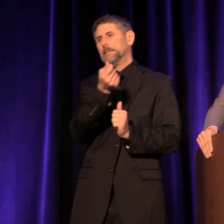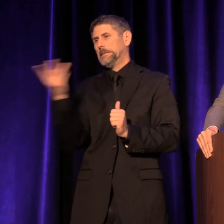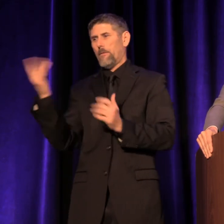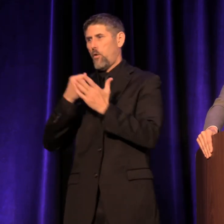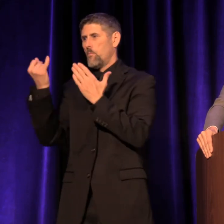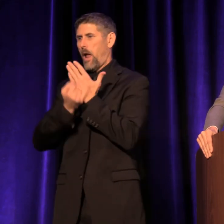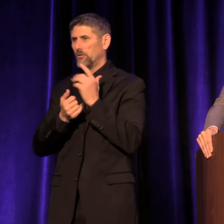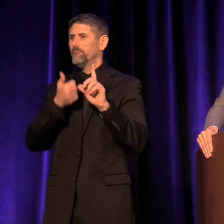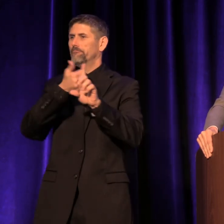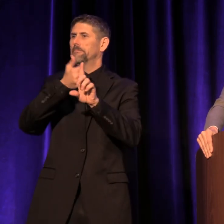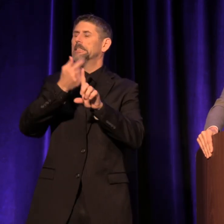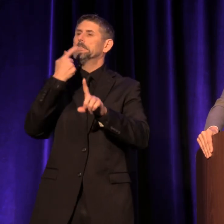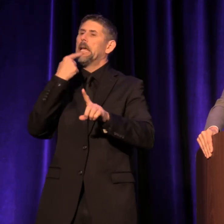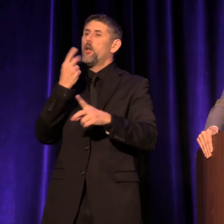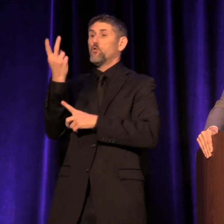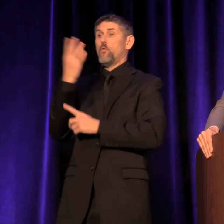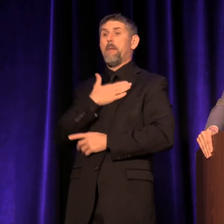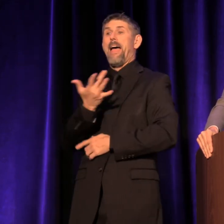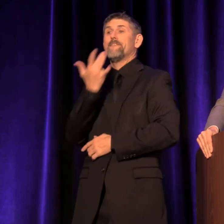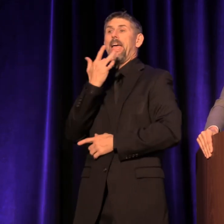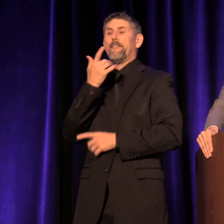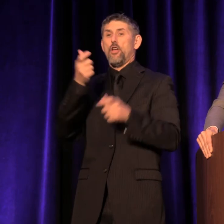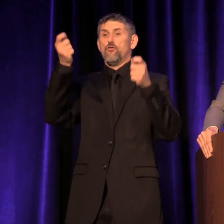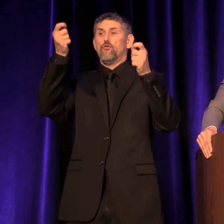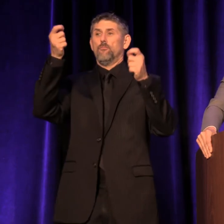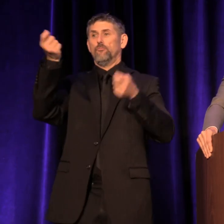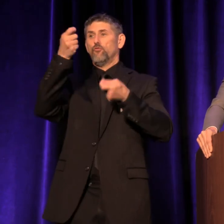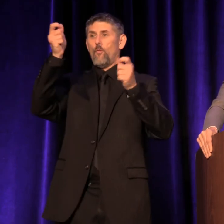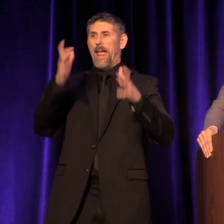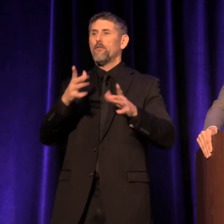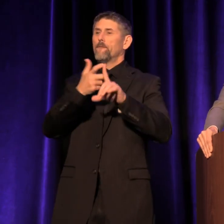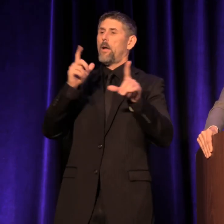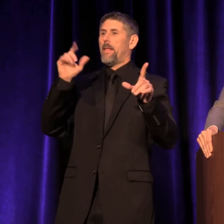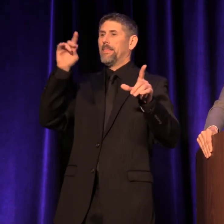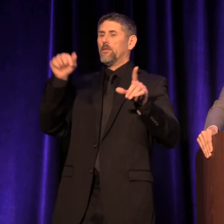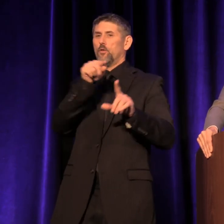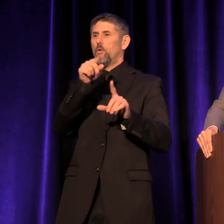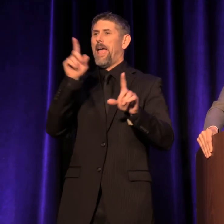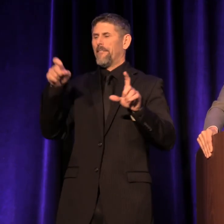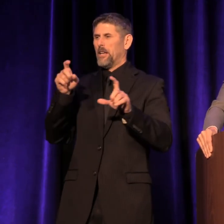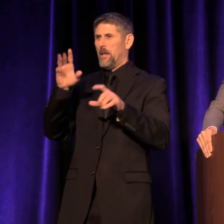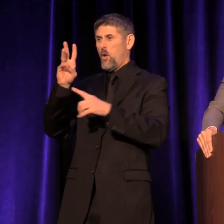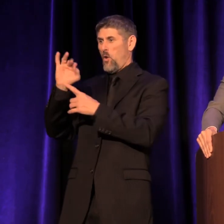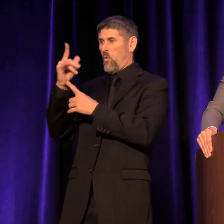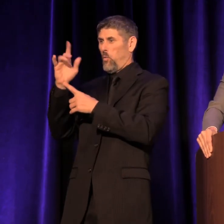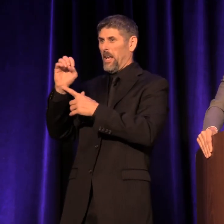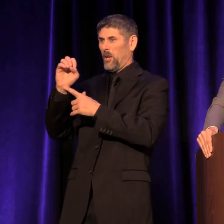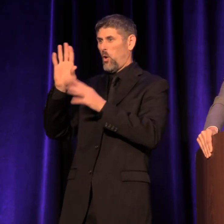She said, "Two of my favorite directives from Linda were: 'You gotta get the wiggle room out of that scene, Cheryl.'